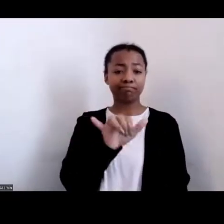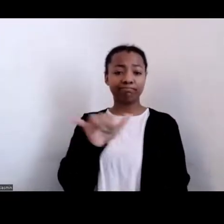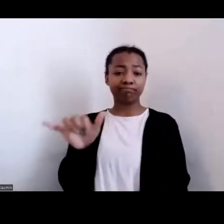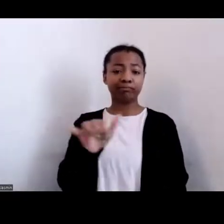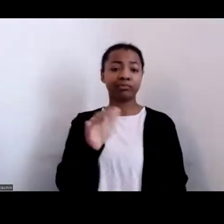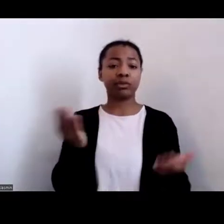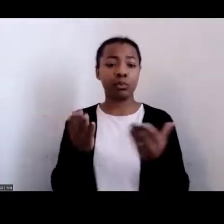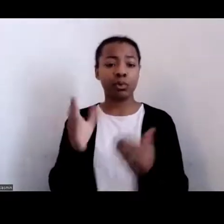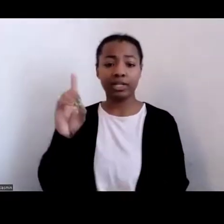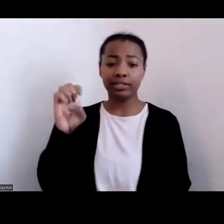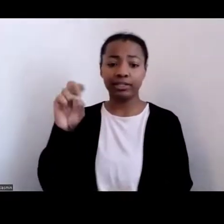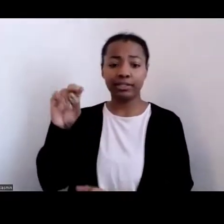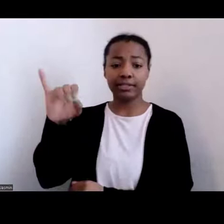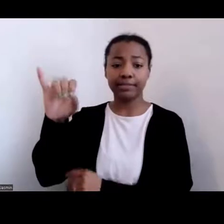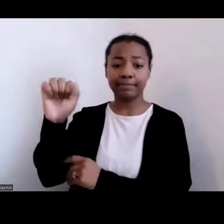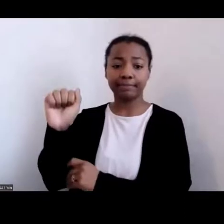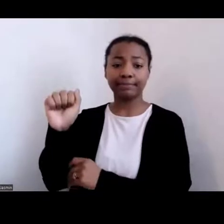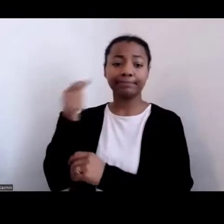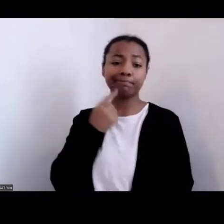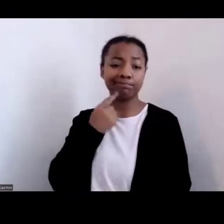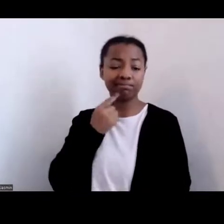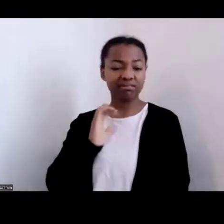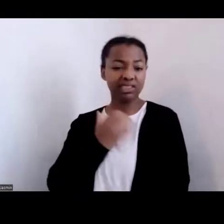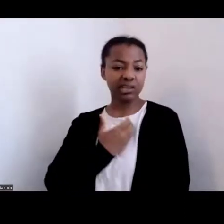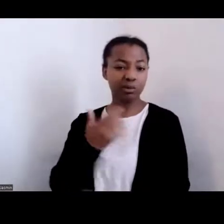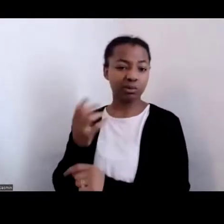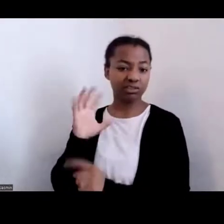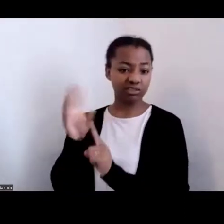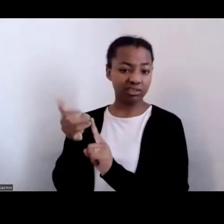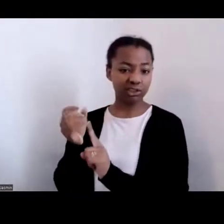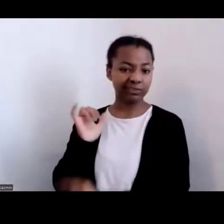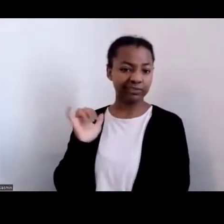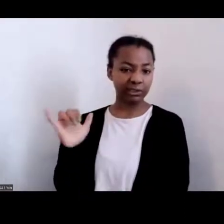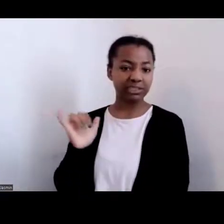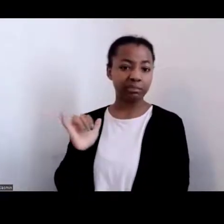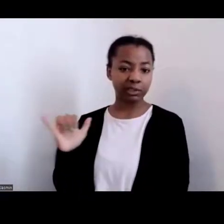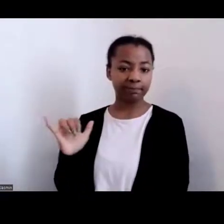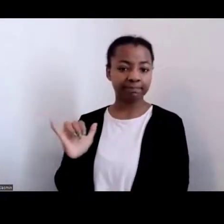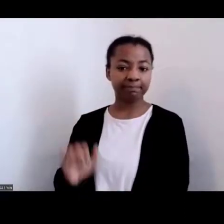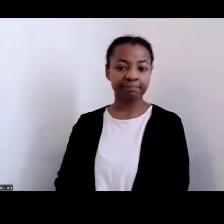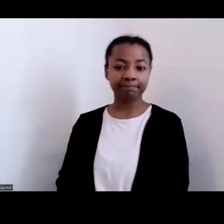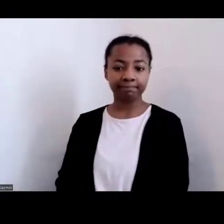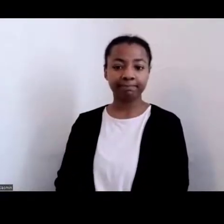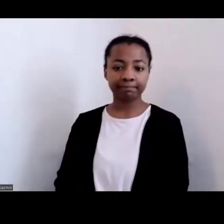similar in the sense that, as you all, obviously, I would